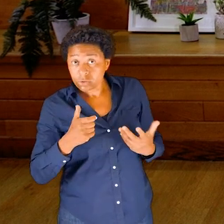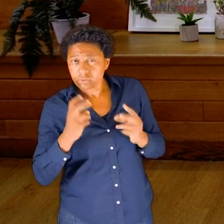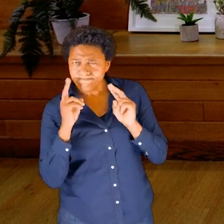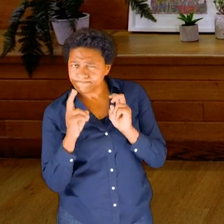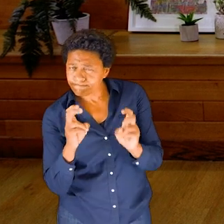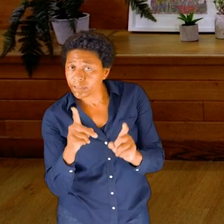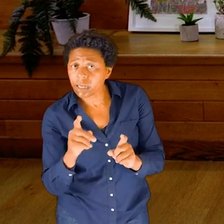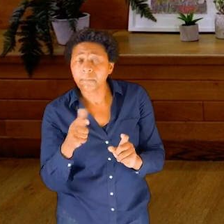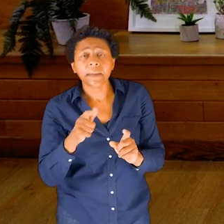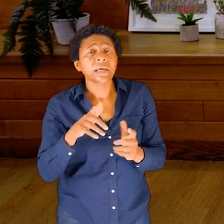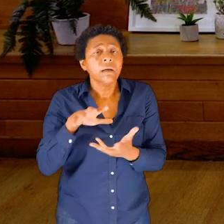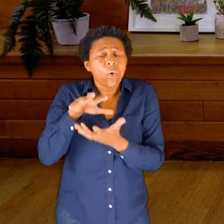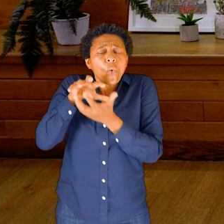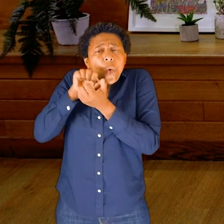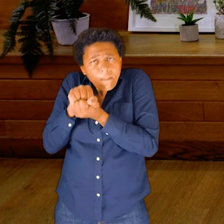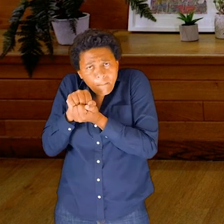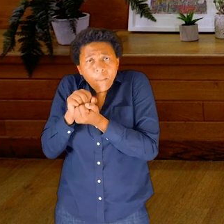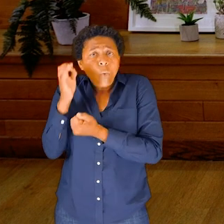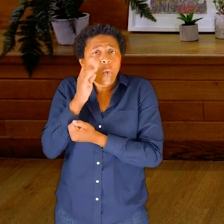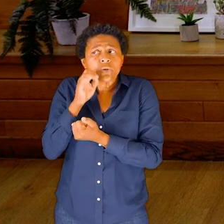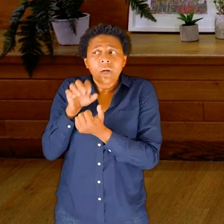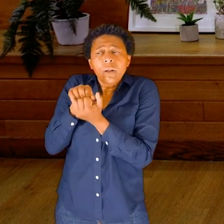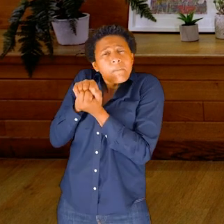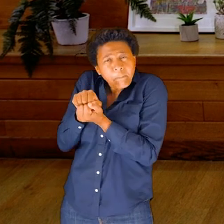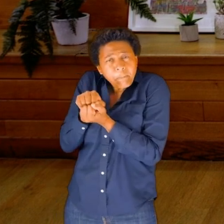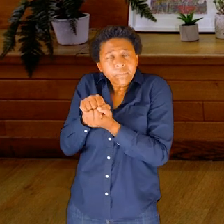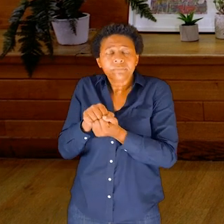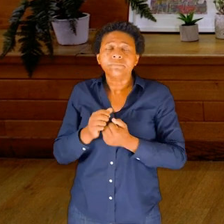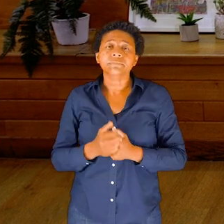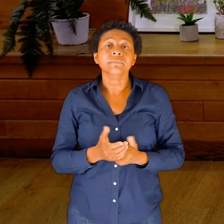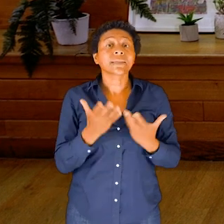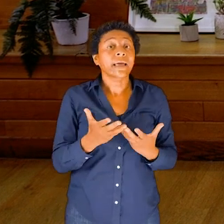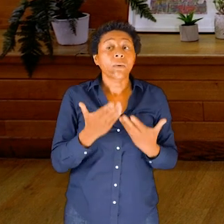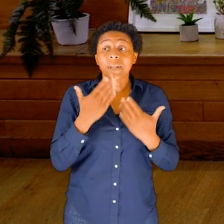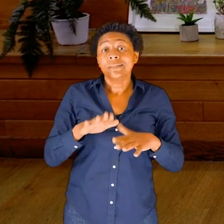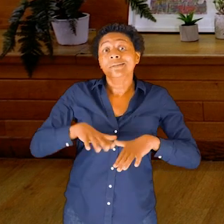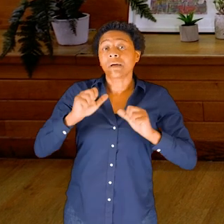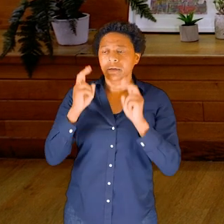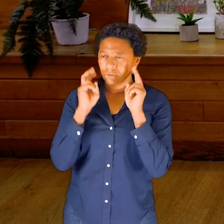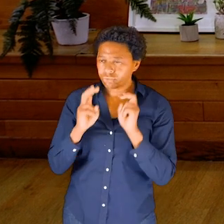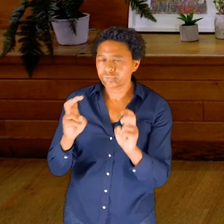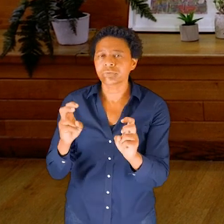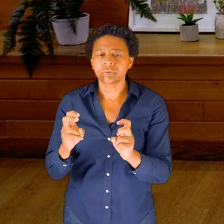We’re going to start to explore. You might also use your hands, perhaps in the front of your body and perhaps in the